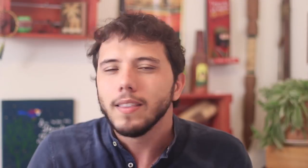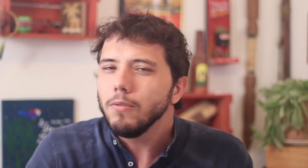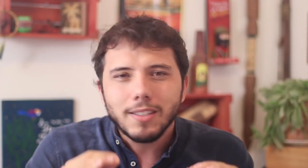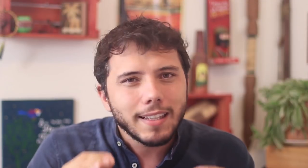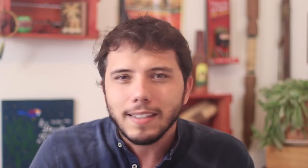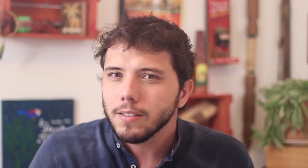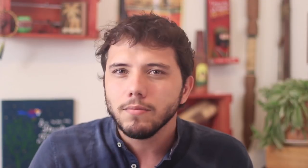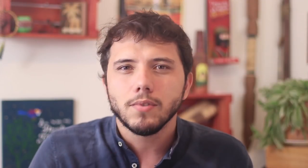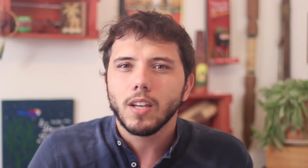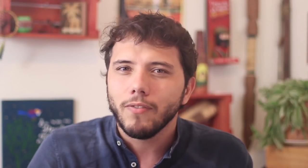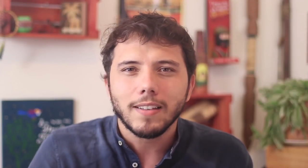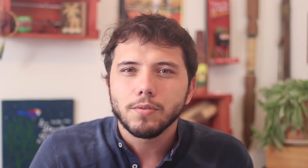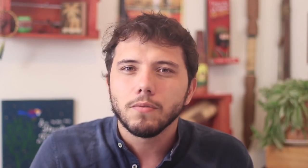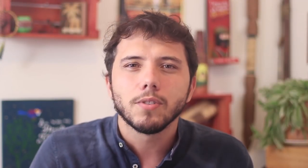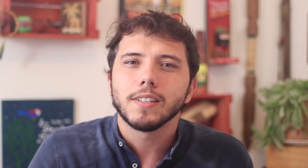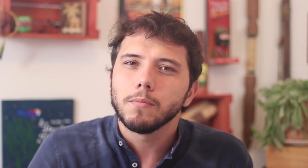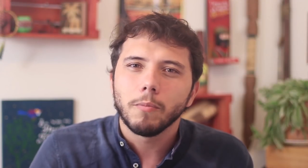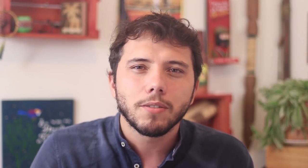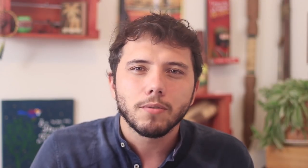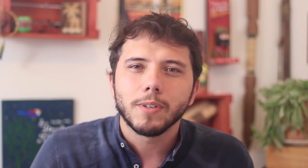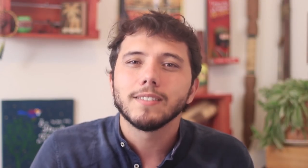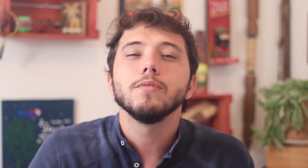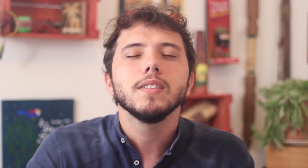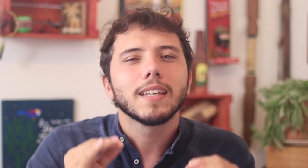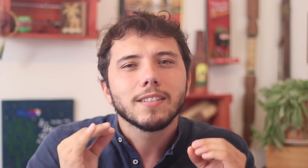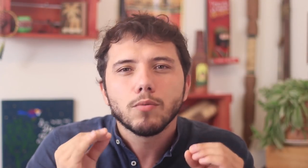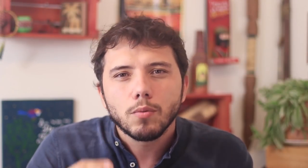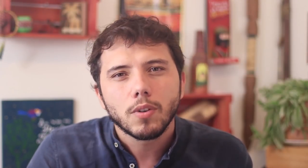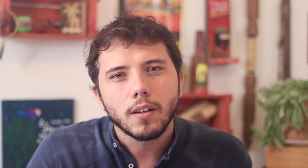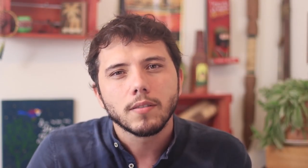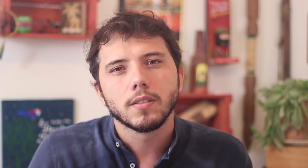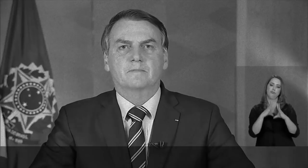Don't forget those that do this to you in a moment like this. Don't you ever forget.